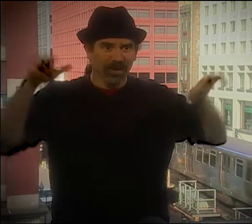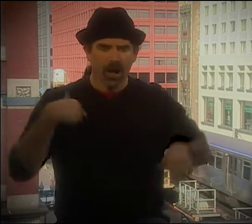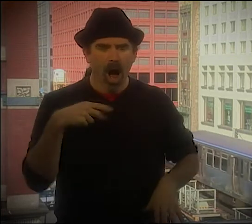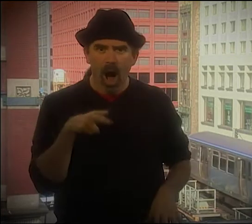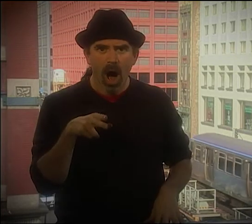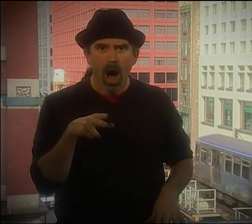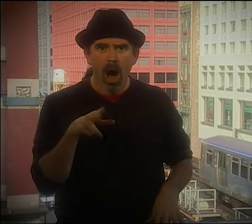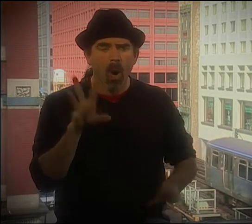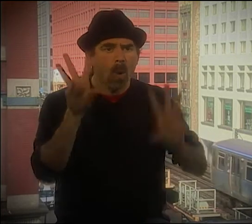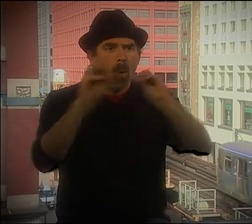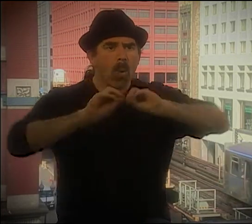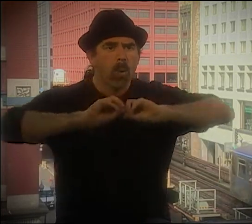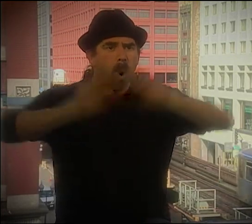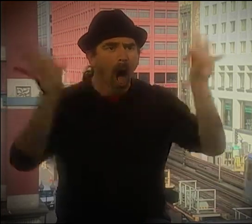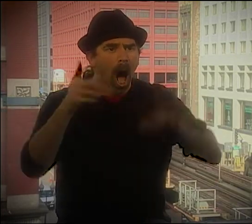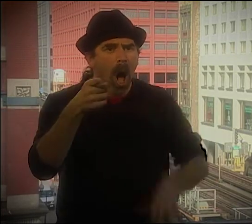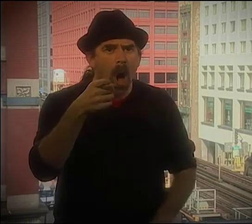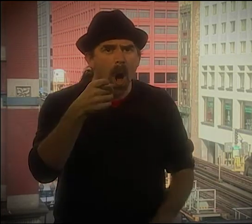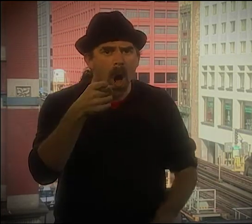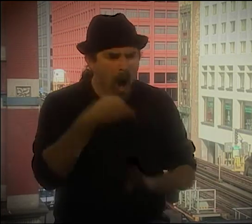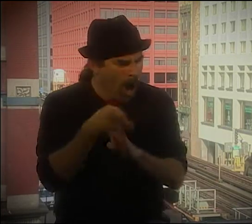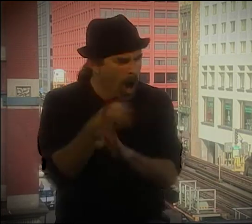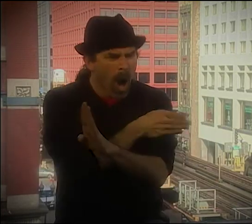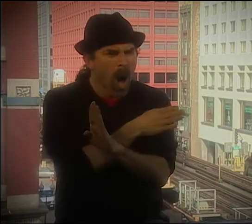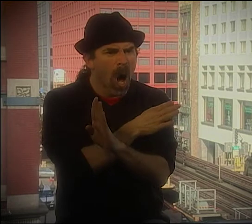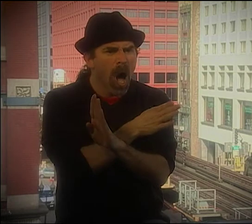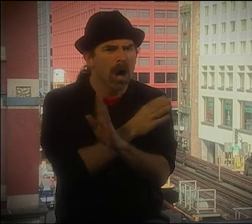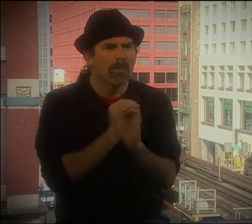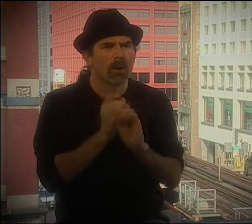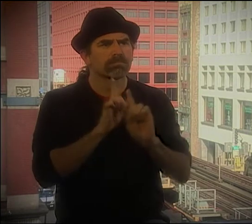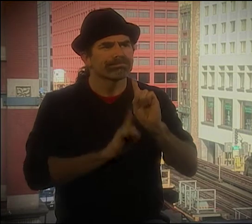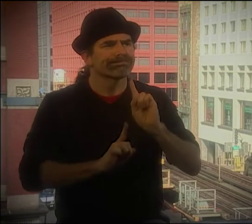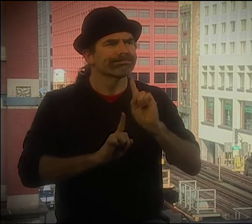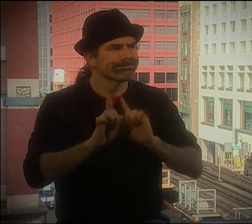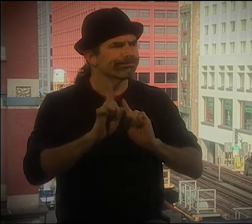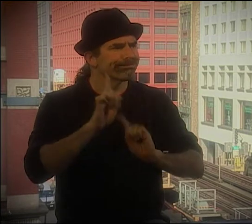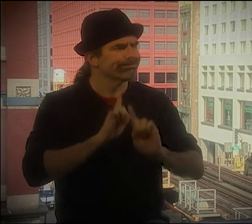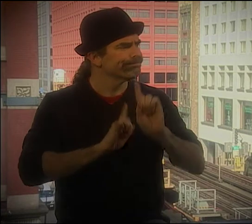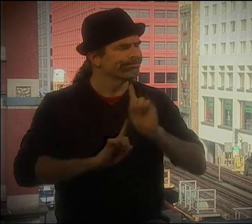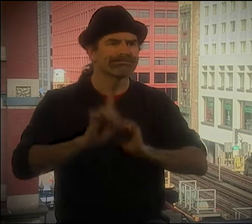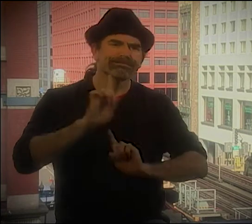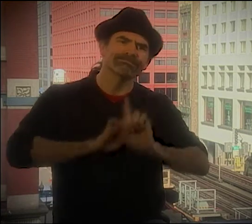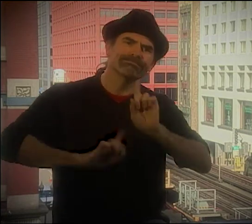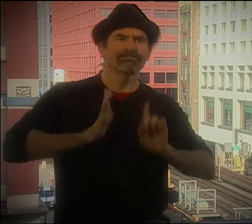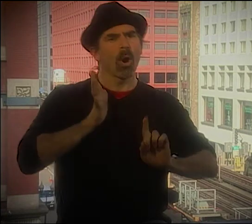TAKING OUT THE SWORD AND THEY'RE FIGHTING THE MONSTER, AND YOU GO, "WOW!"